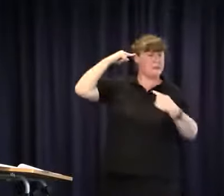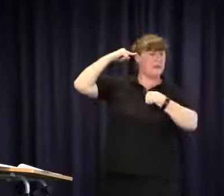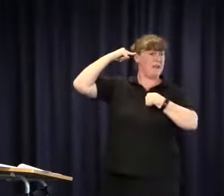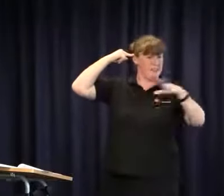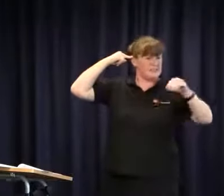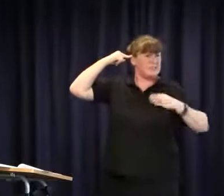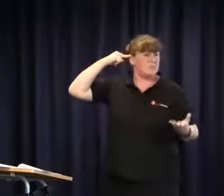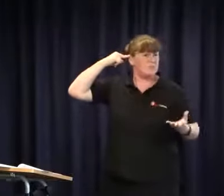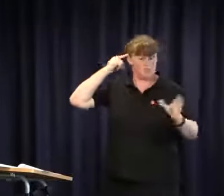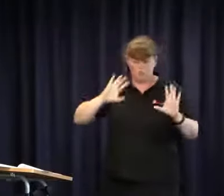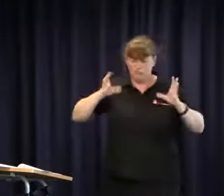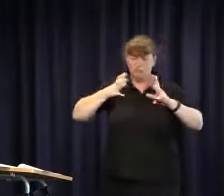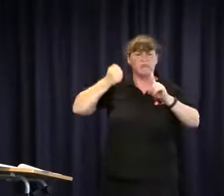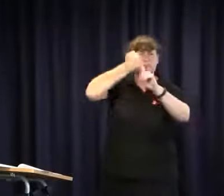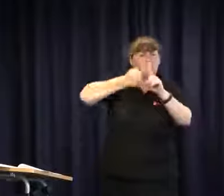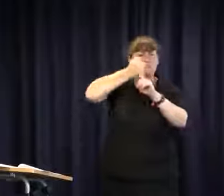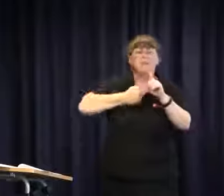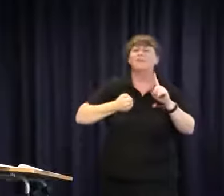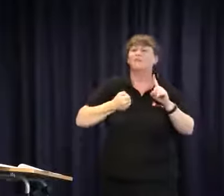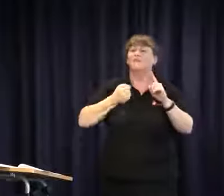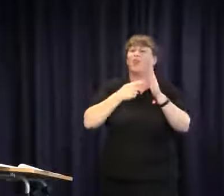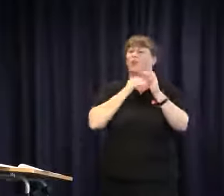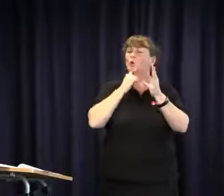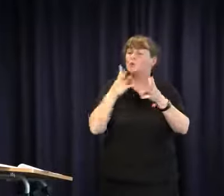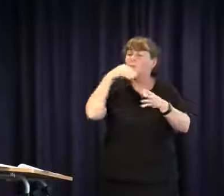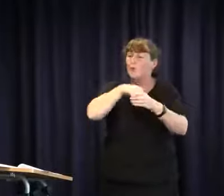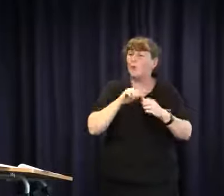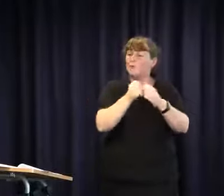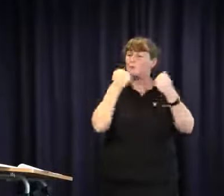and looking at cochlear implants, it is visible and people can see that.' So a group of people